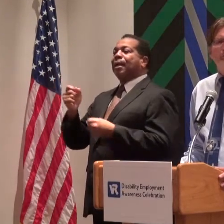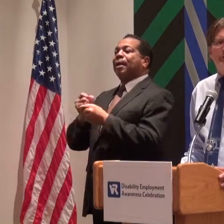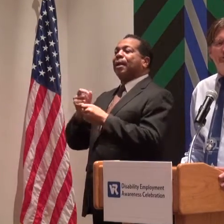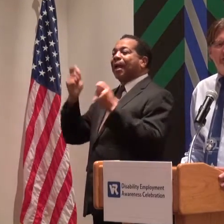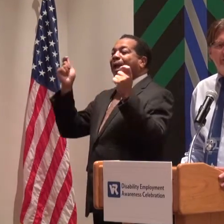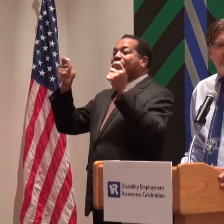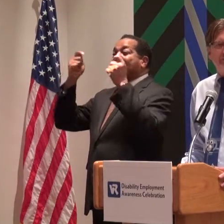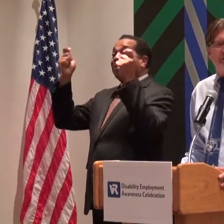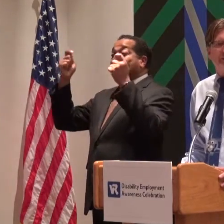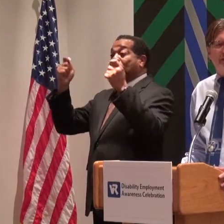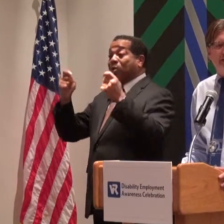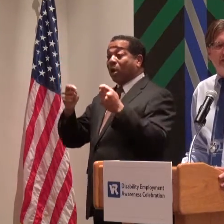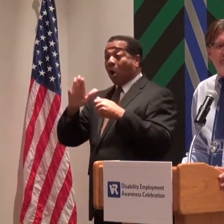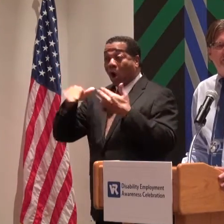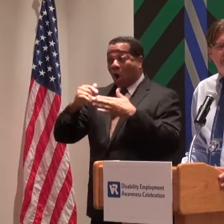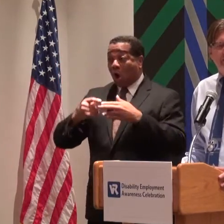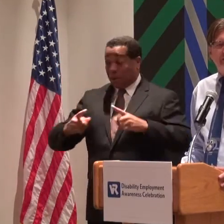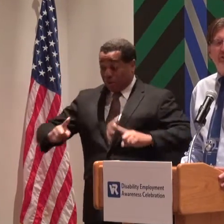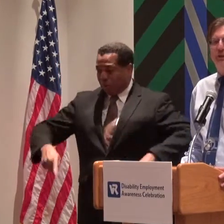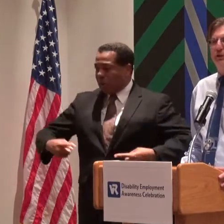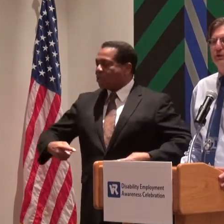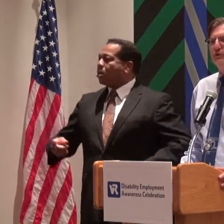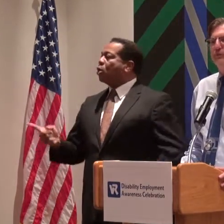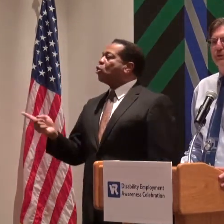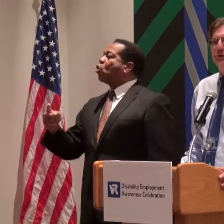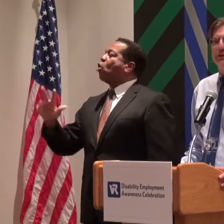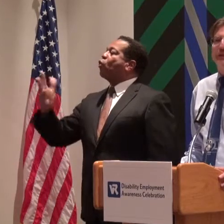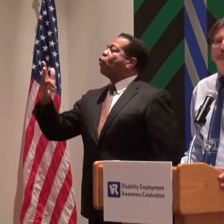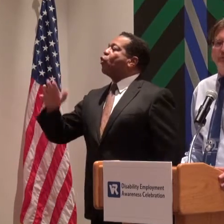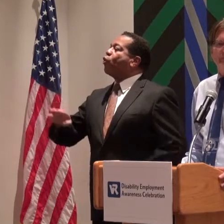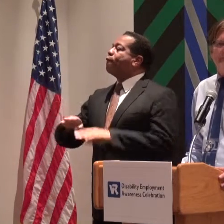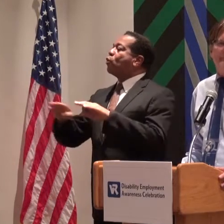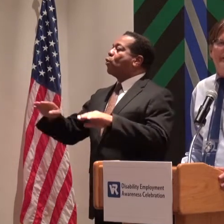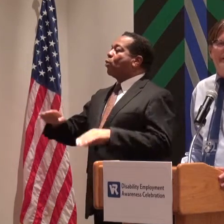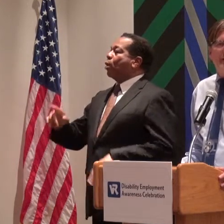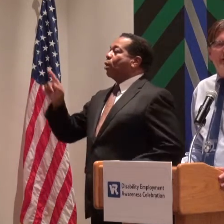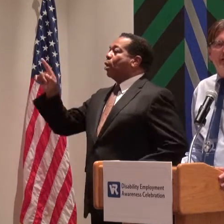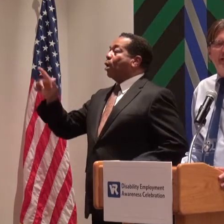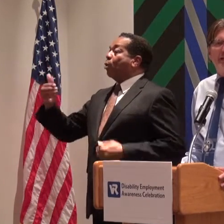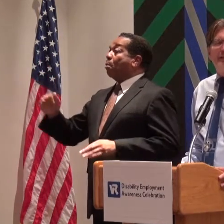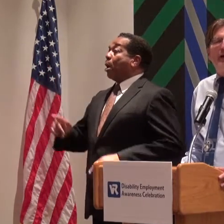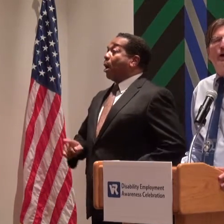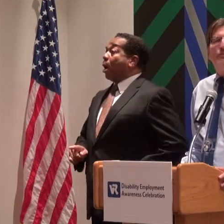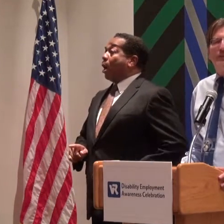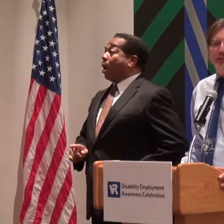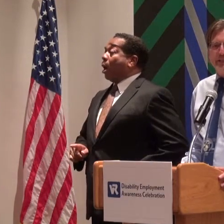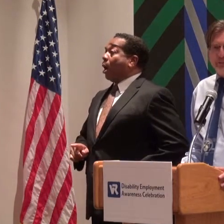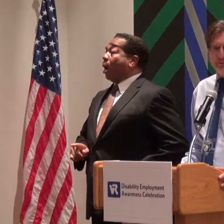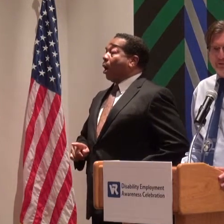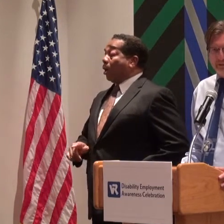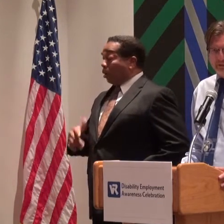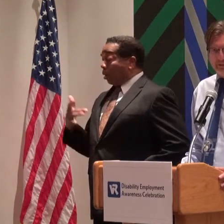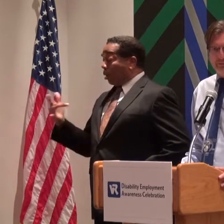in wheelchairs out in our parking lot and said get to the third floor chamber. Humbling experience